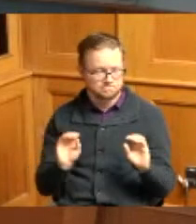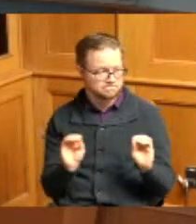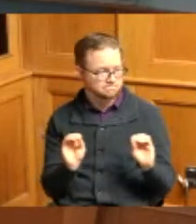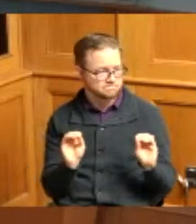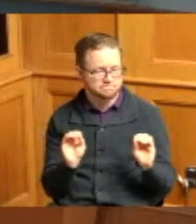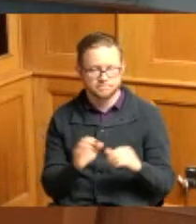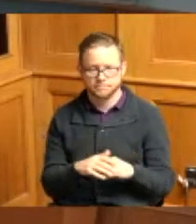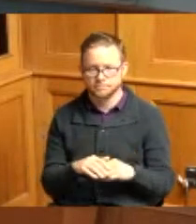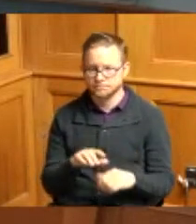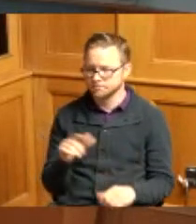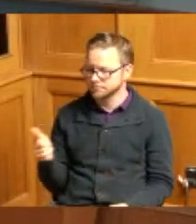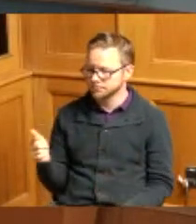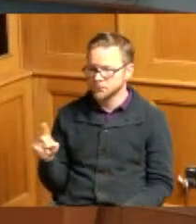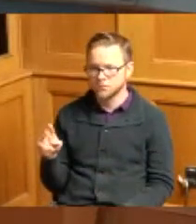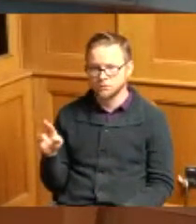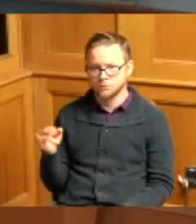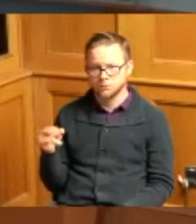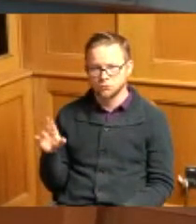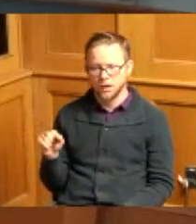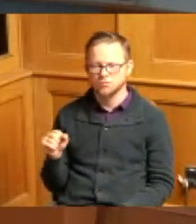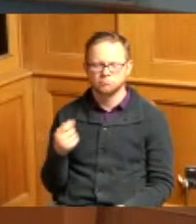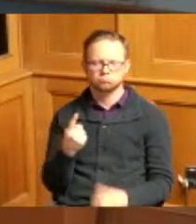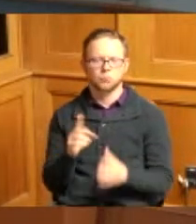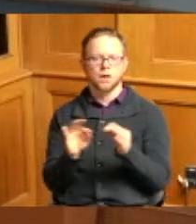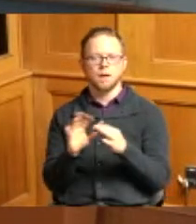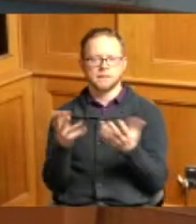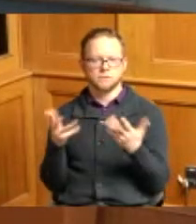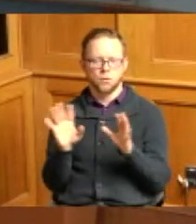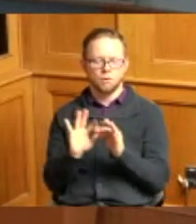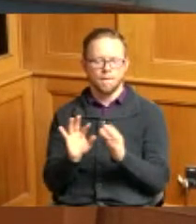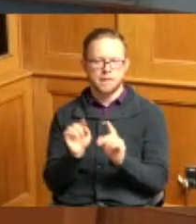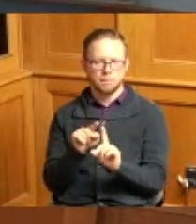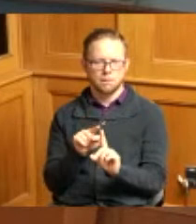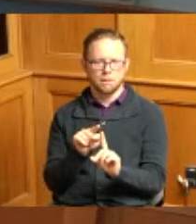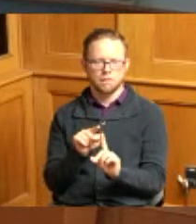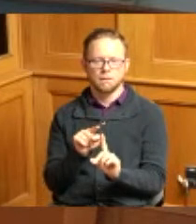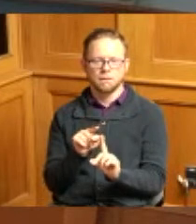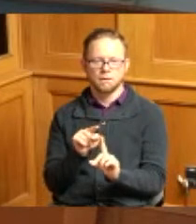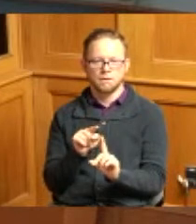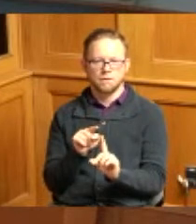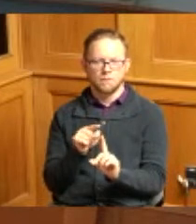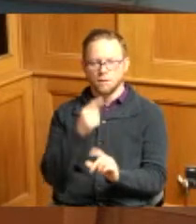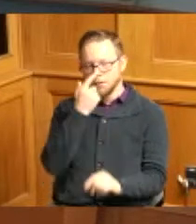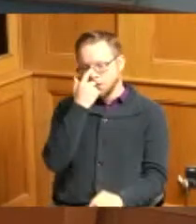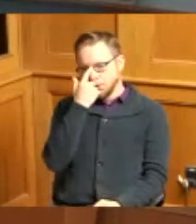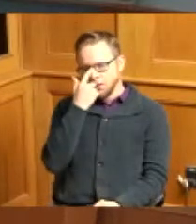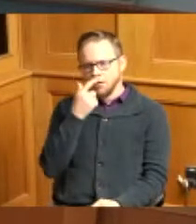Commissioner house yeah I just have a comment so I you know as as we look through the report on